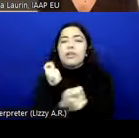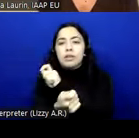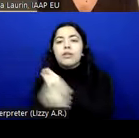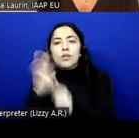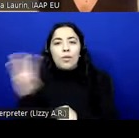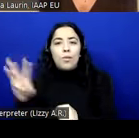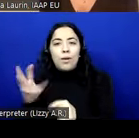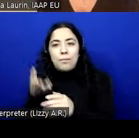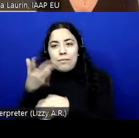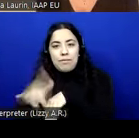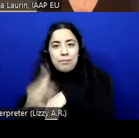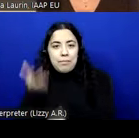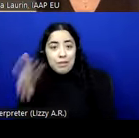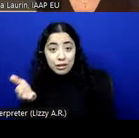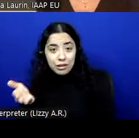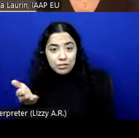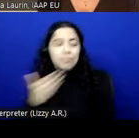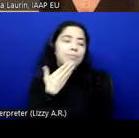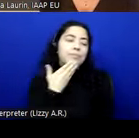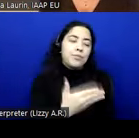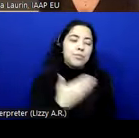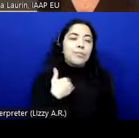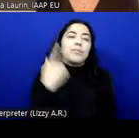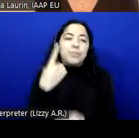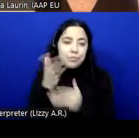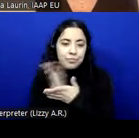questions on having a session on the European Accessibility Act. I'm happy to provide that.